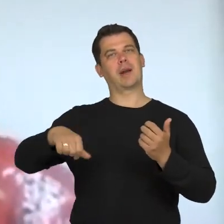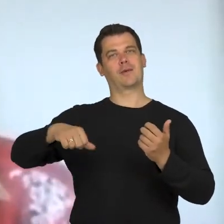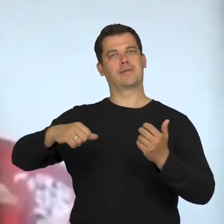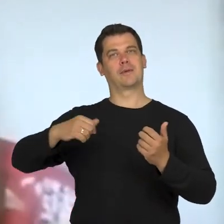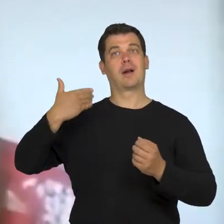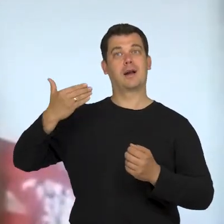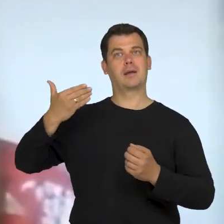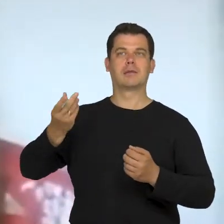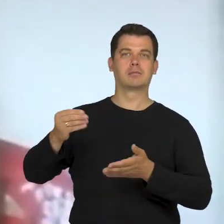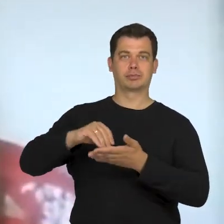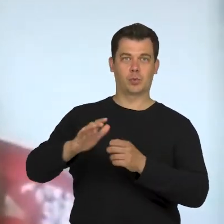and maybe should be.